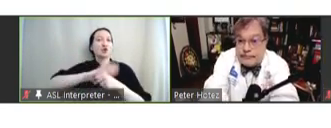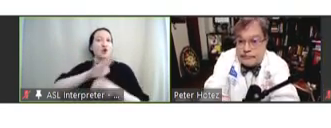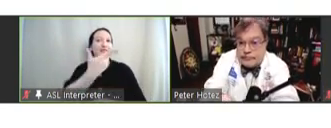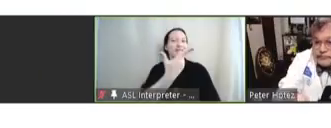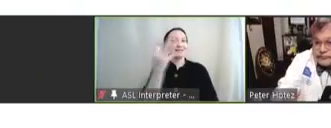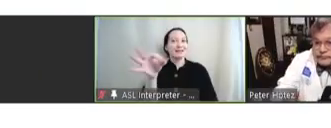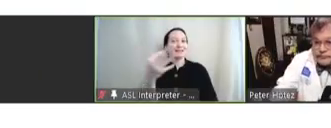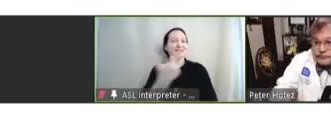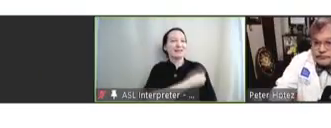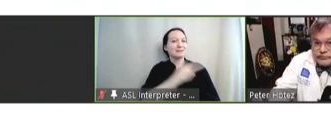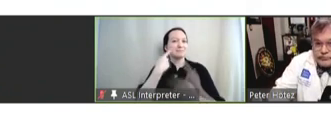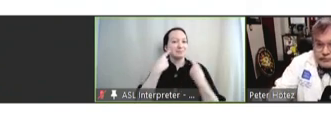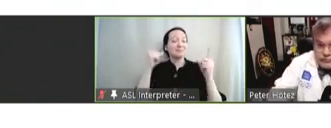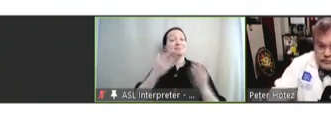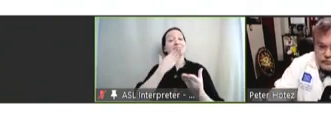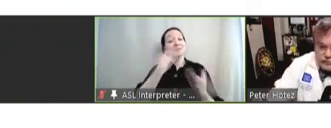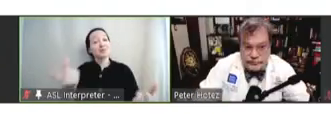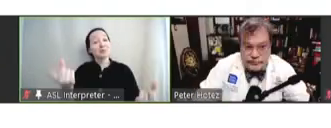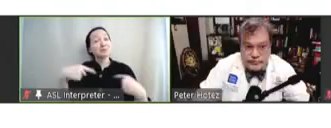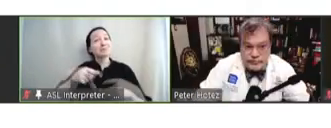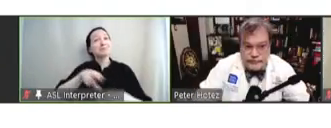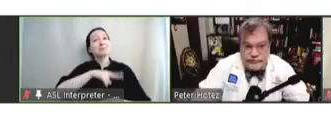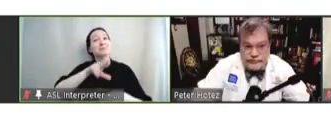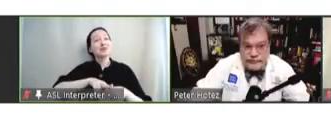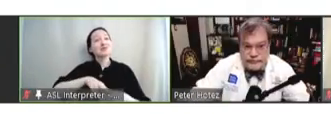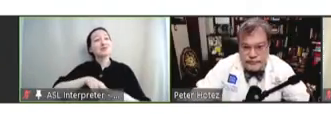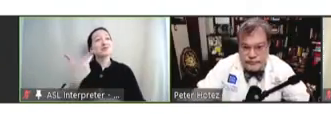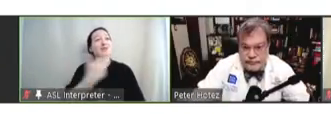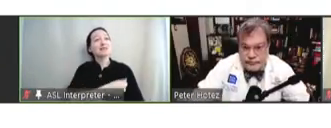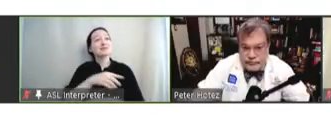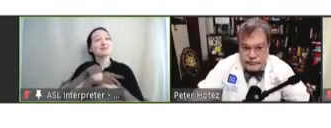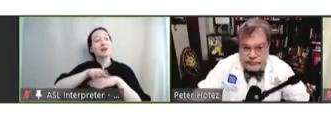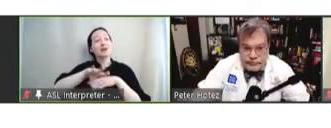Thank you for attending our National Vaccine Advisory Committee meeting, February 10, '22.